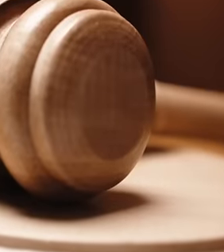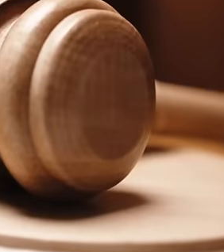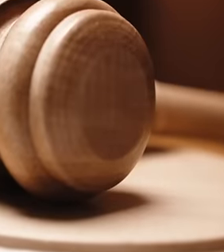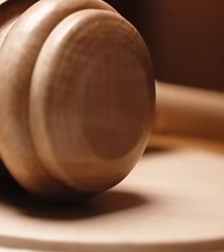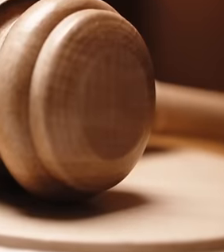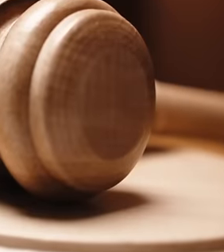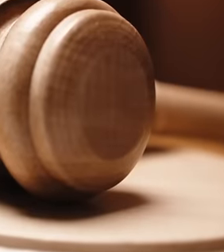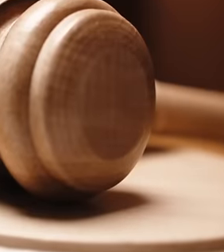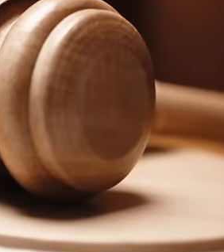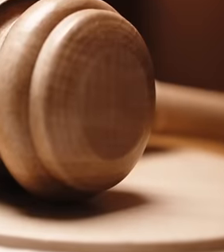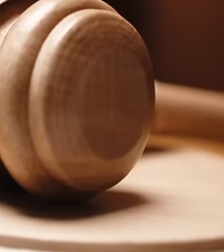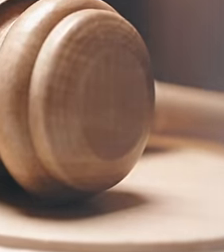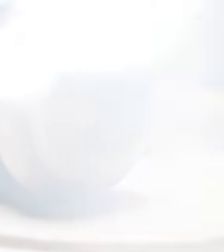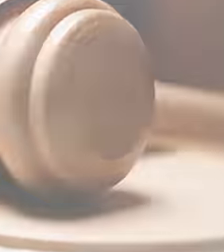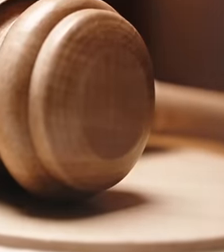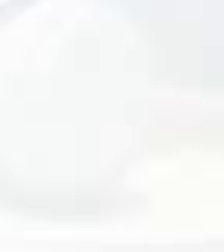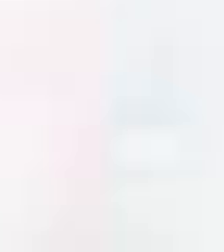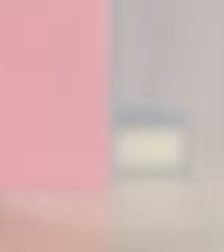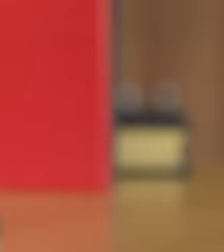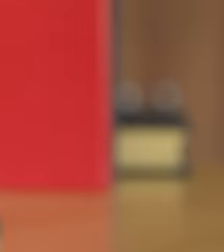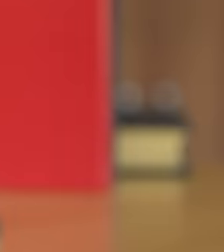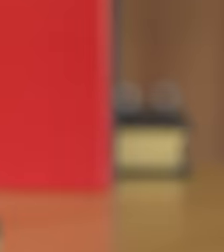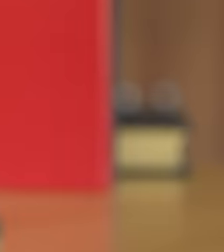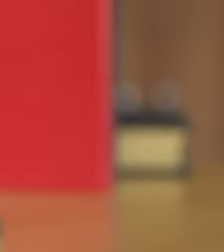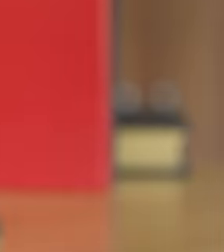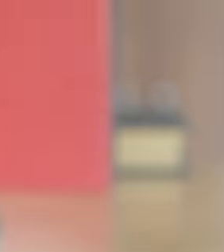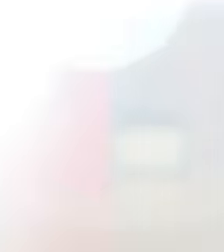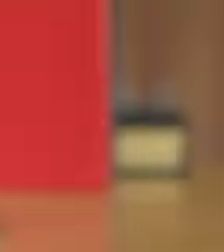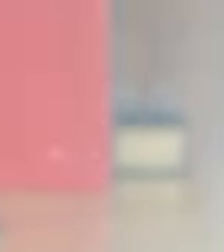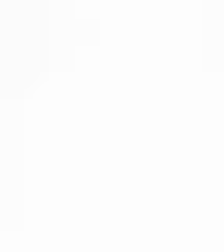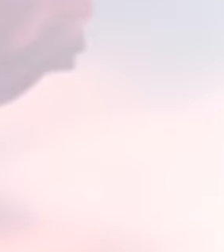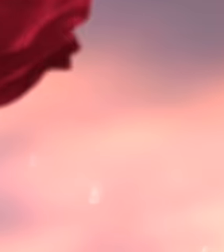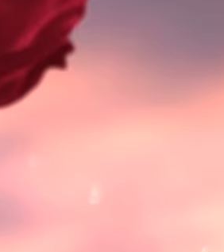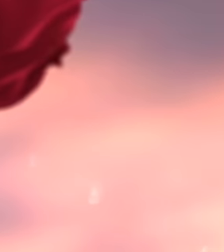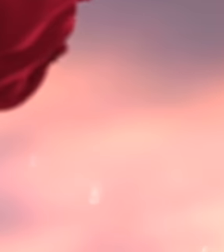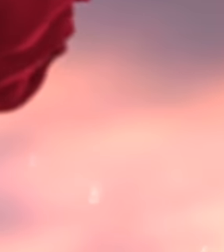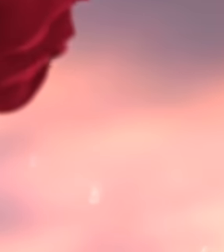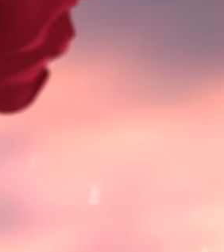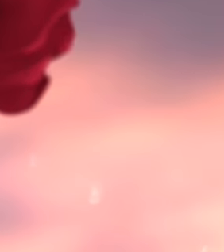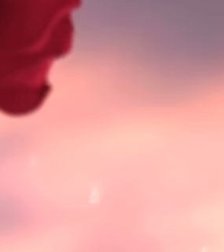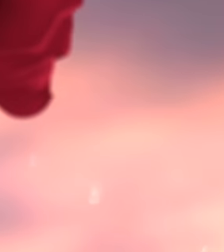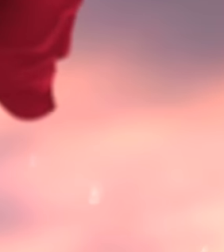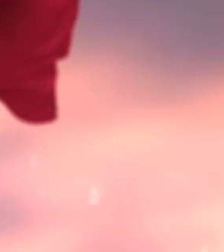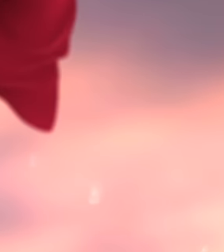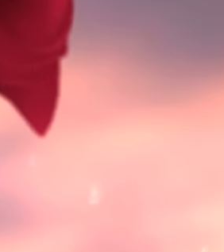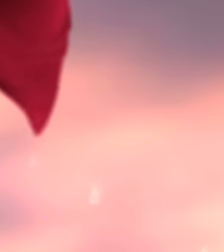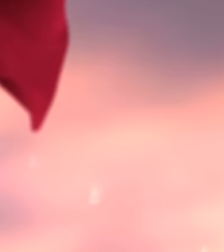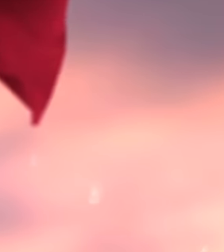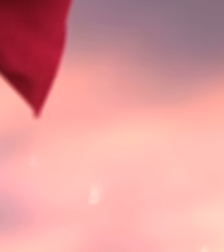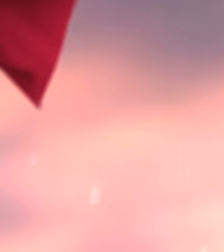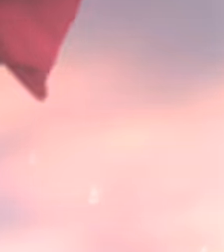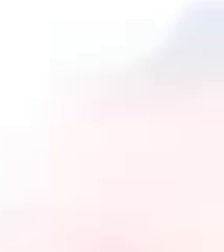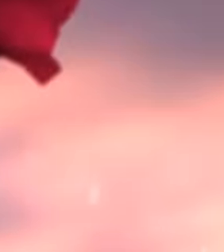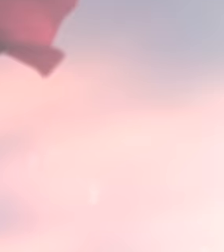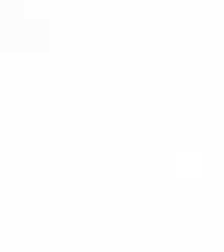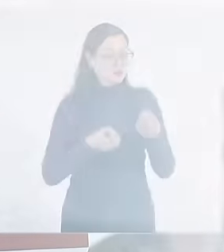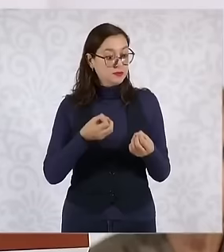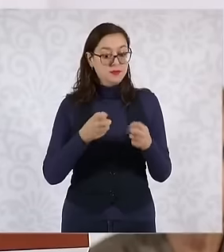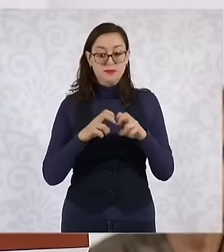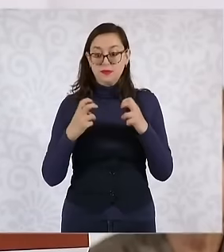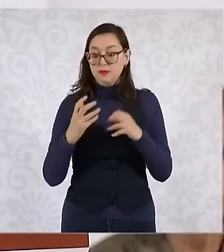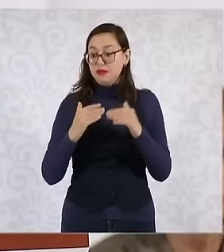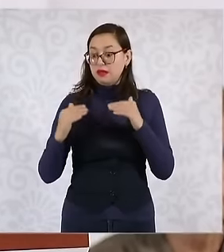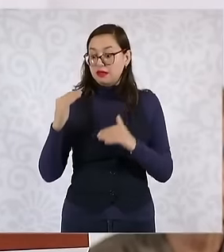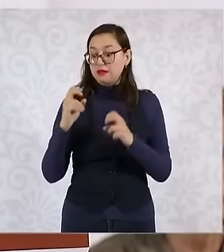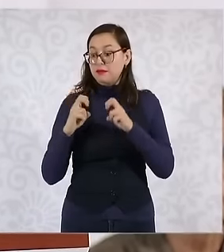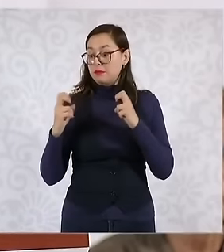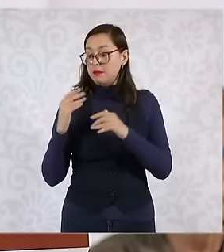and thus have a judicial system that lives up to the demands of all Mexicans and today once again At the